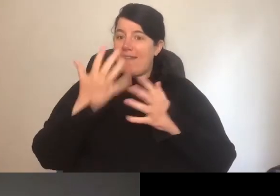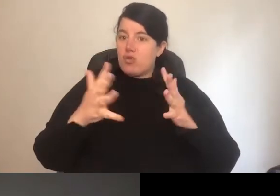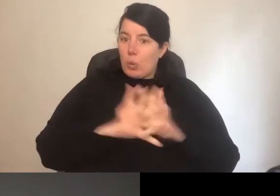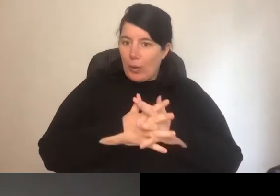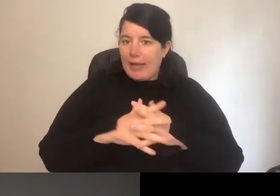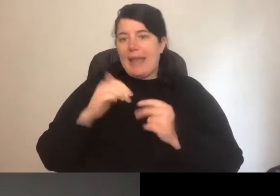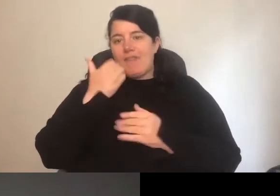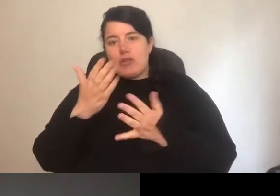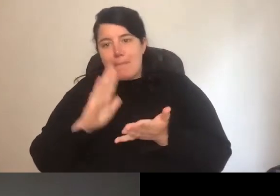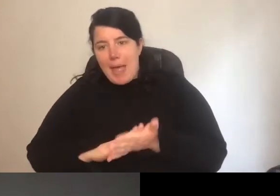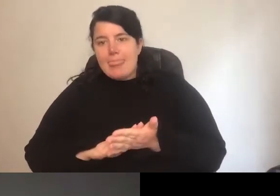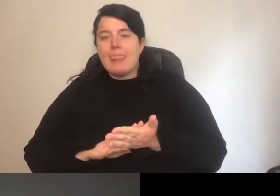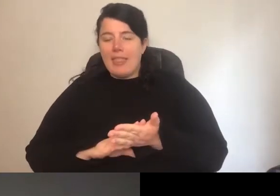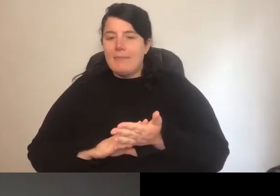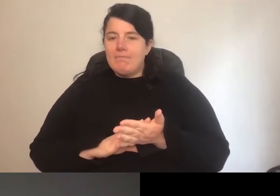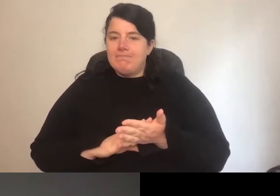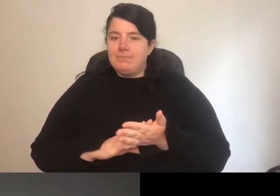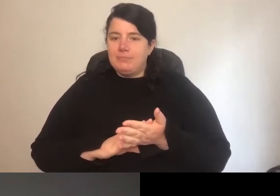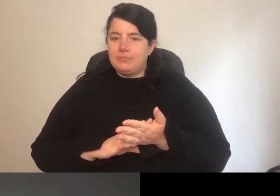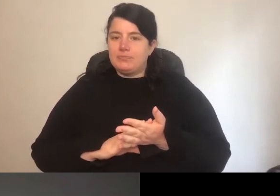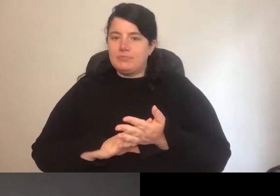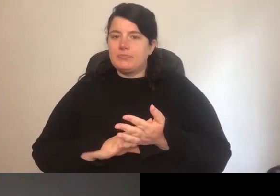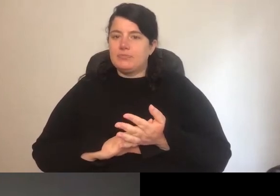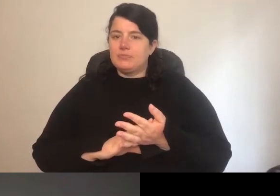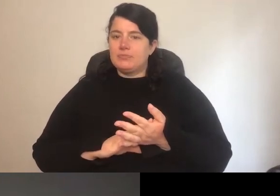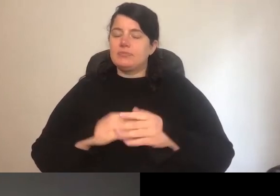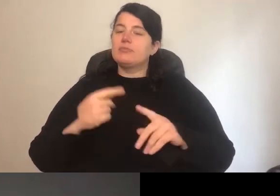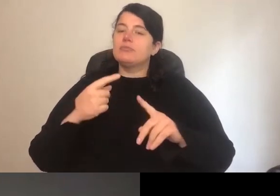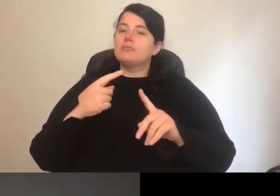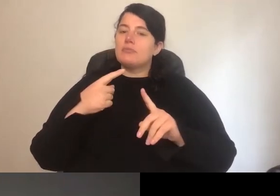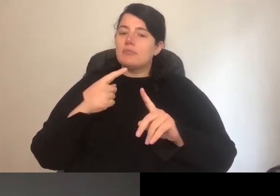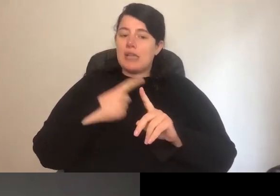Howevering you want to put that timeframe in place. Be